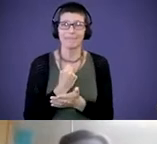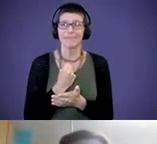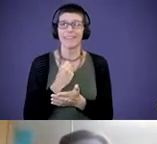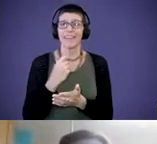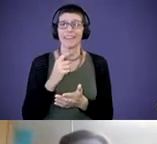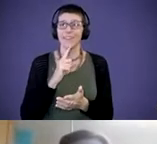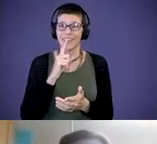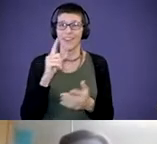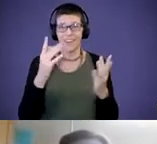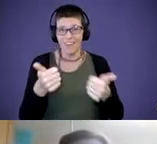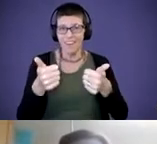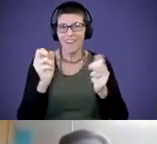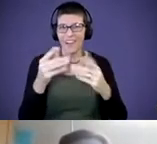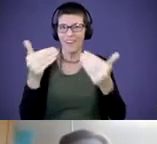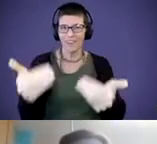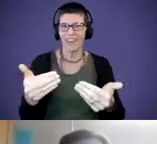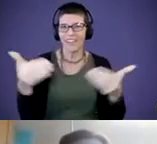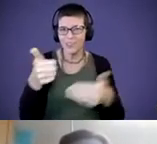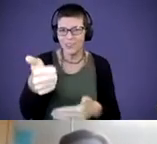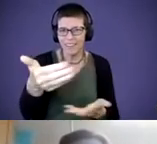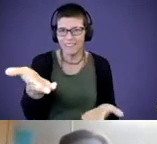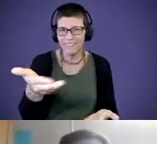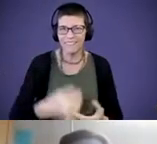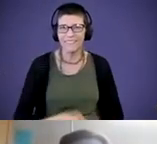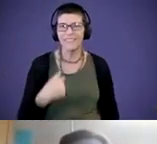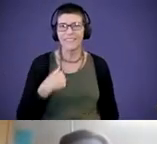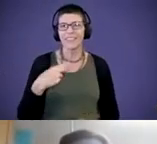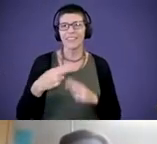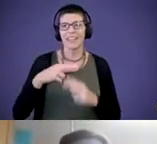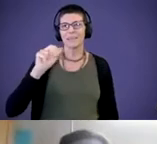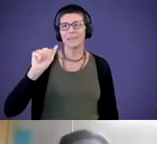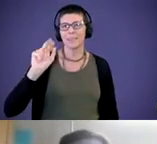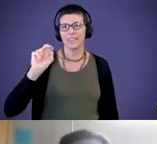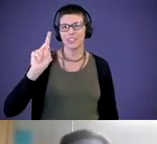All right. You go forward. Introduce yourself. Adrian: My name's Adrian. I'm a speech language